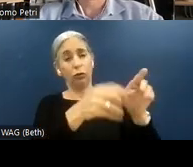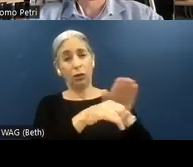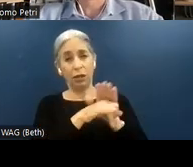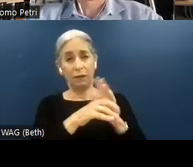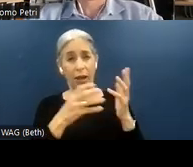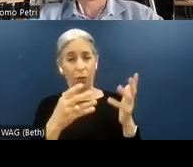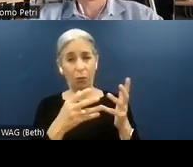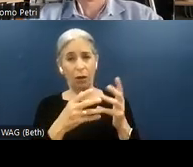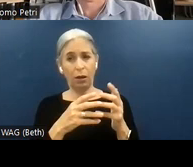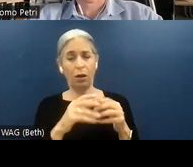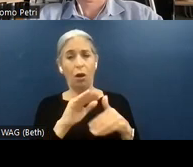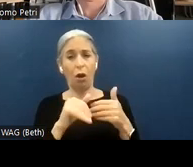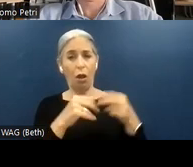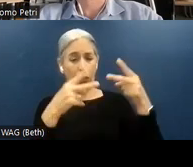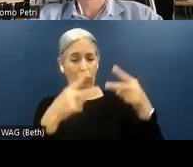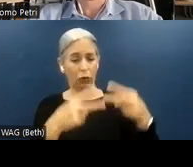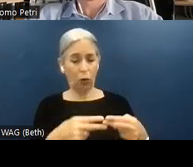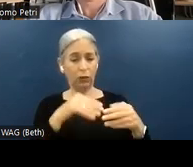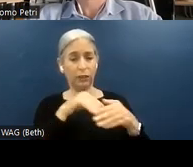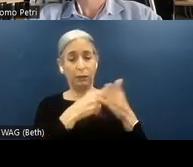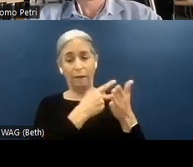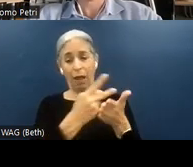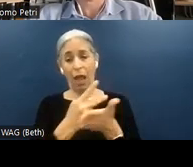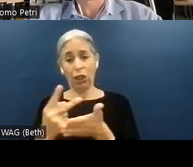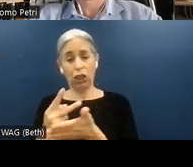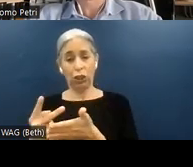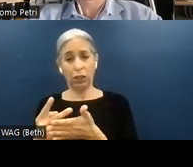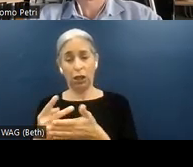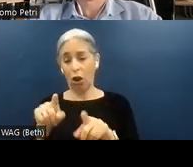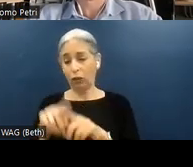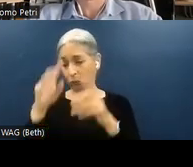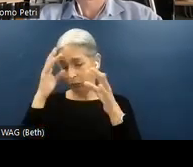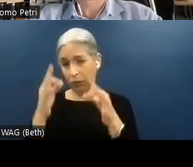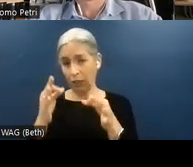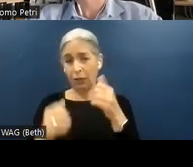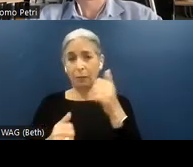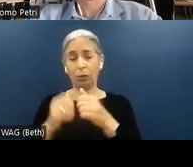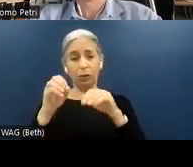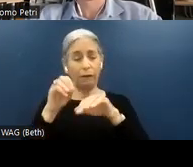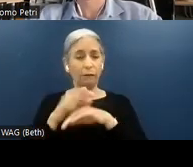causes of accessibility failures and determine the most effective and robust solution to